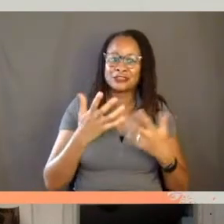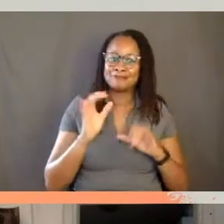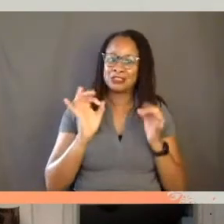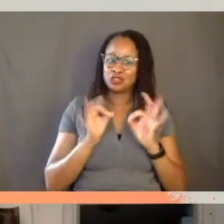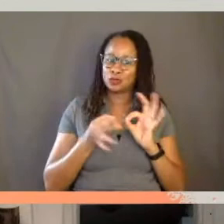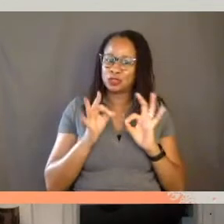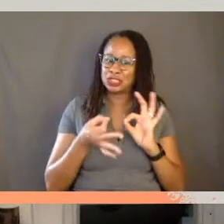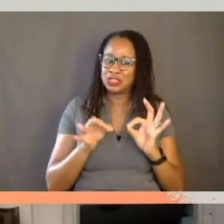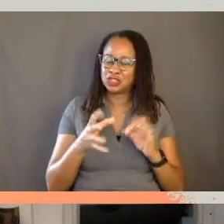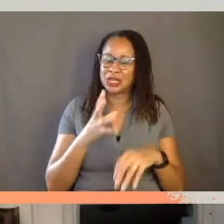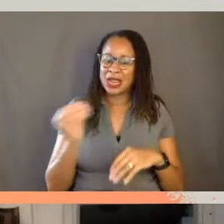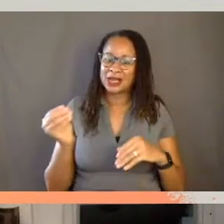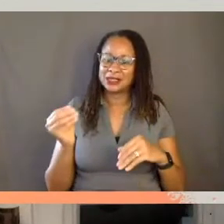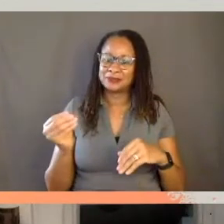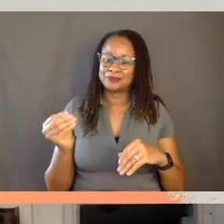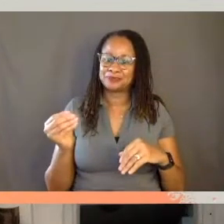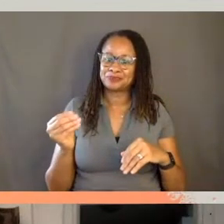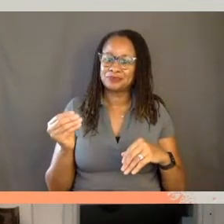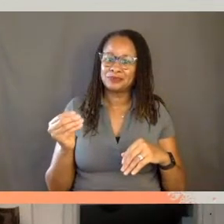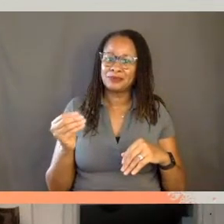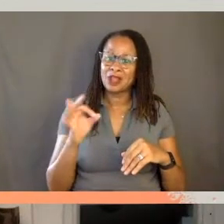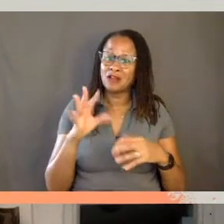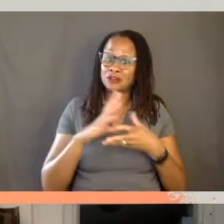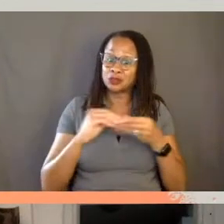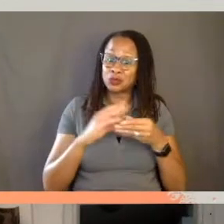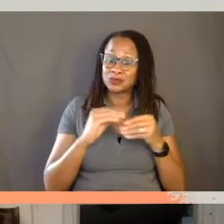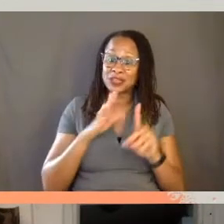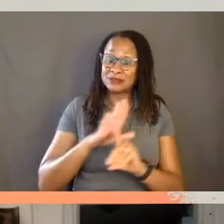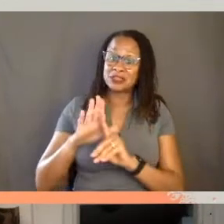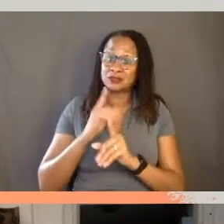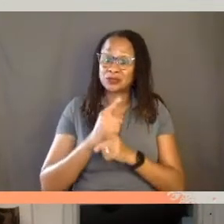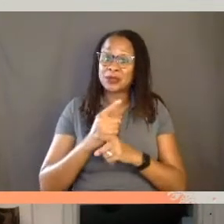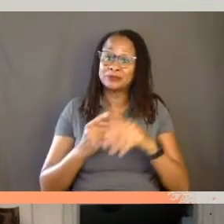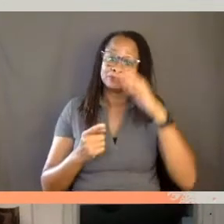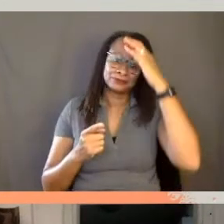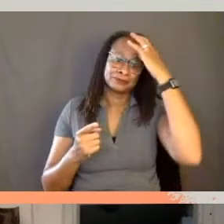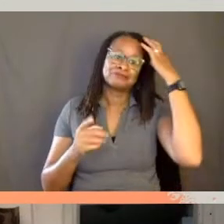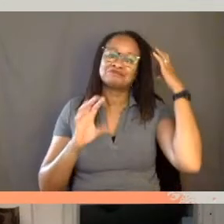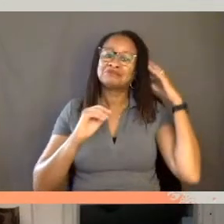and yeah of the story and themselves, right? Absolutely.